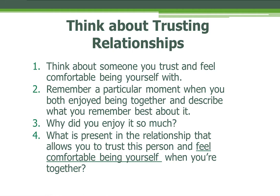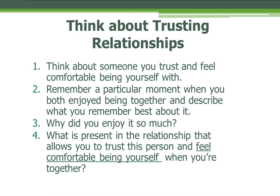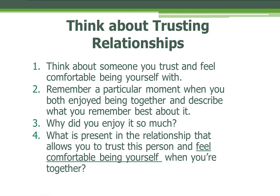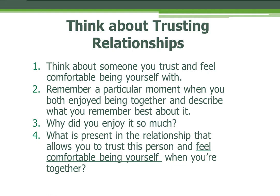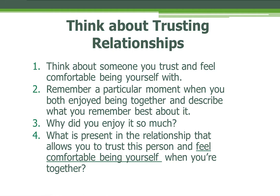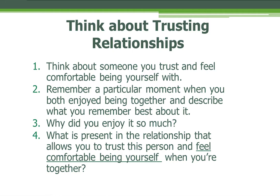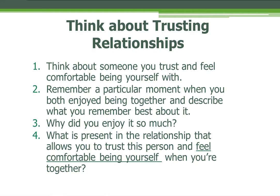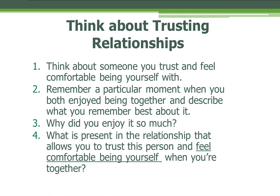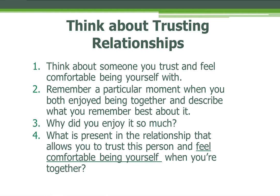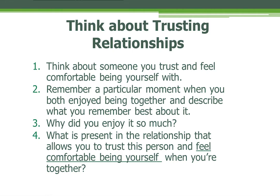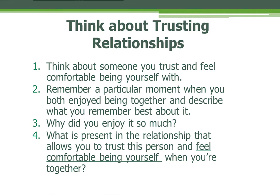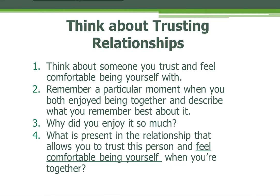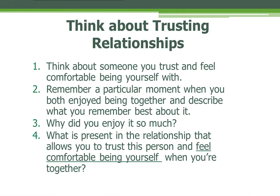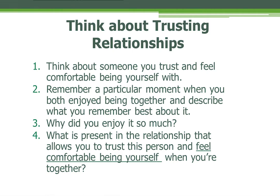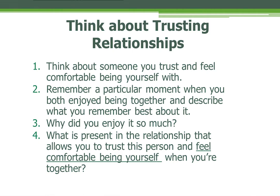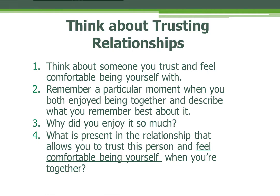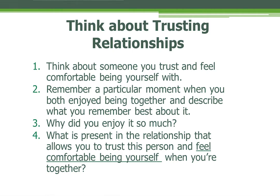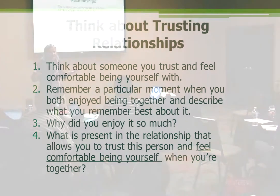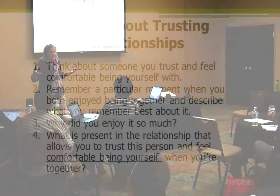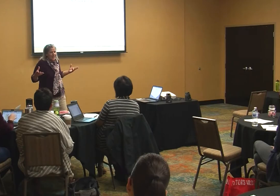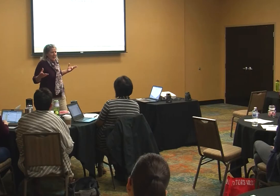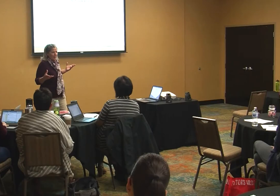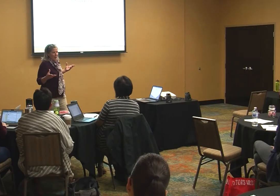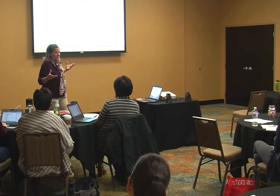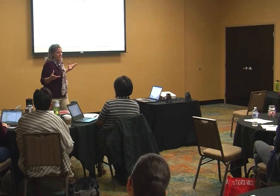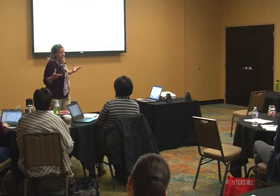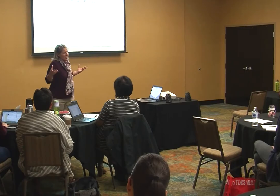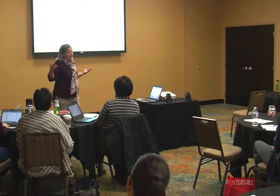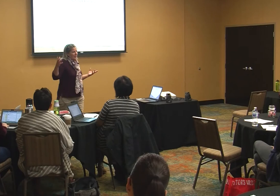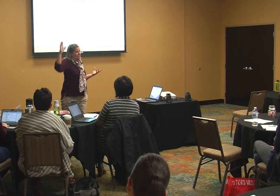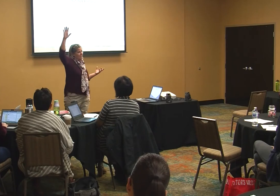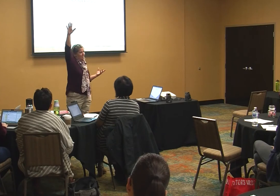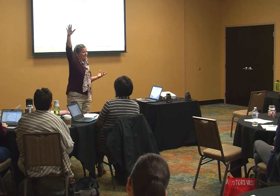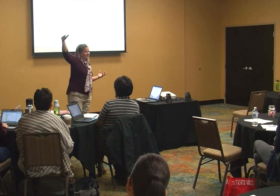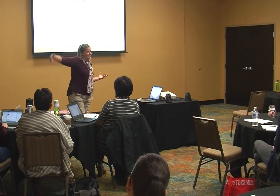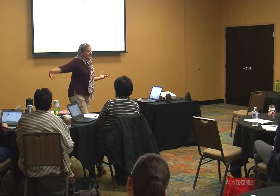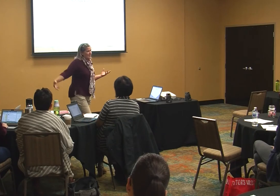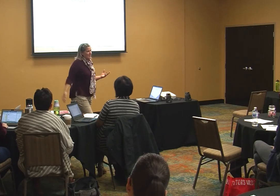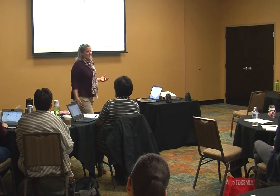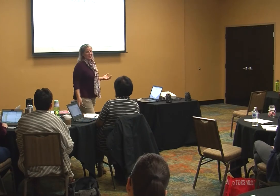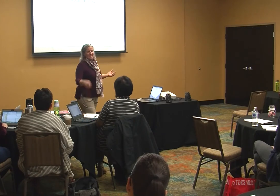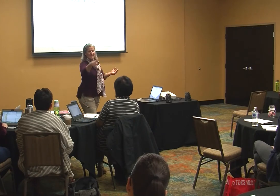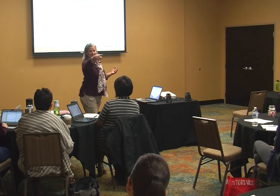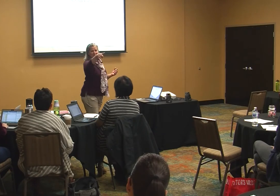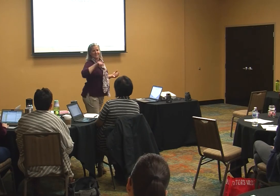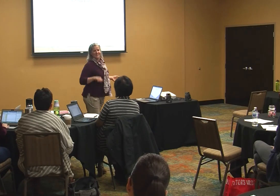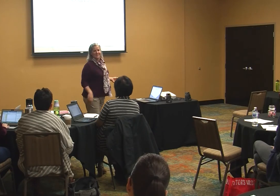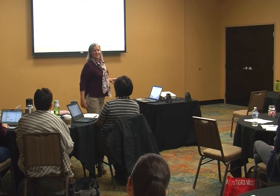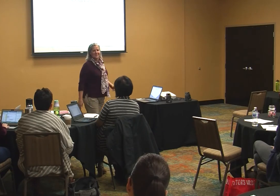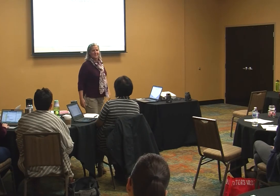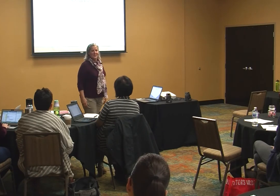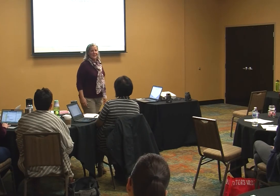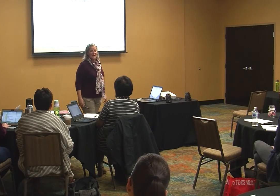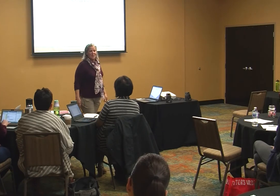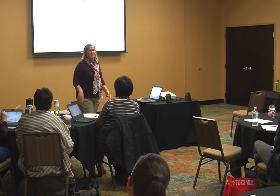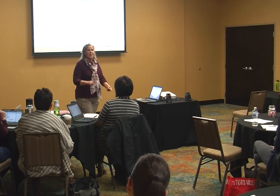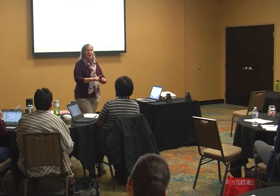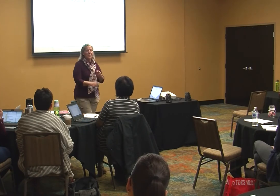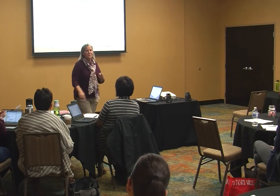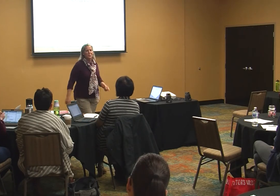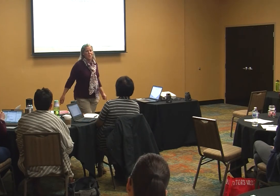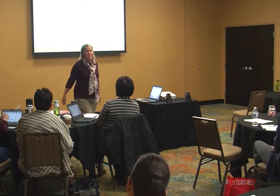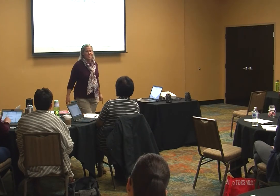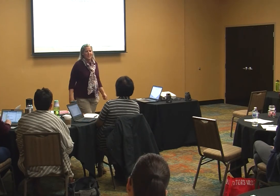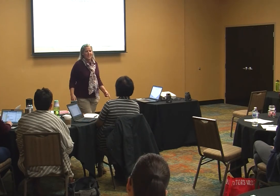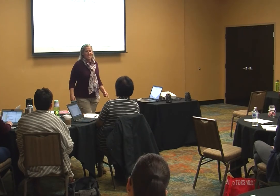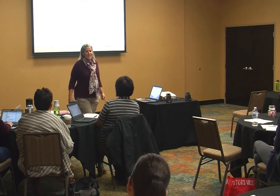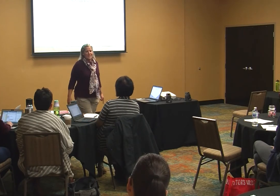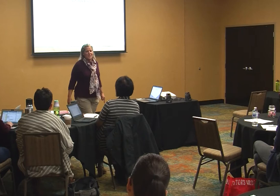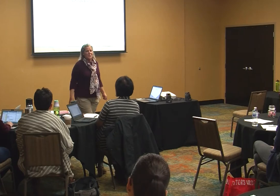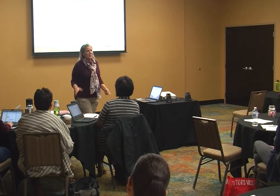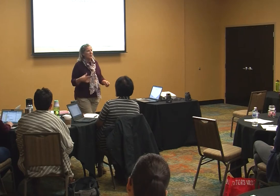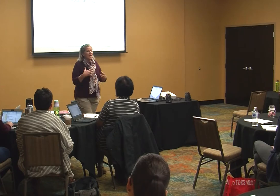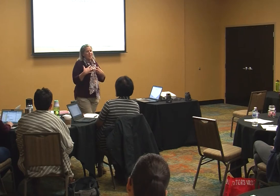what do you remember about that anybody wanna like you felt comfortable so you felt like you